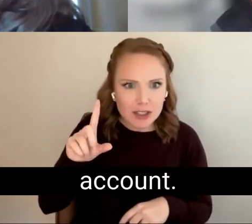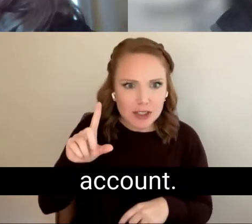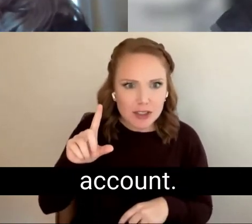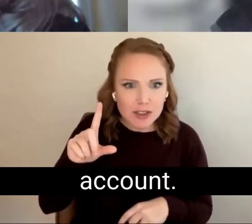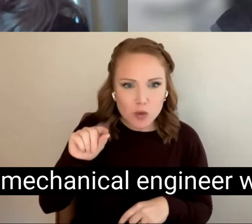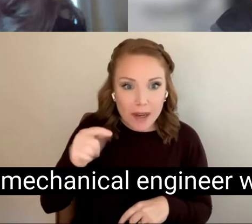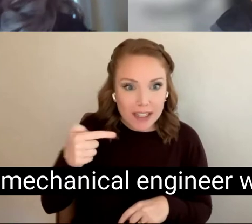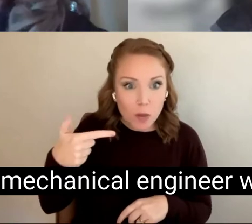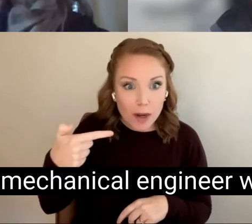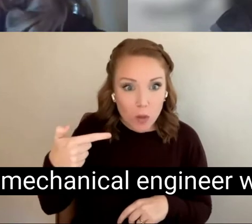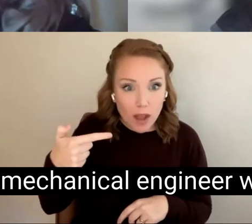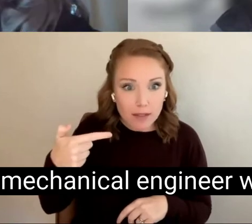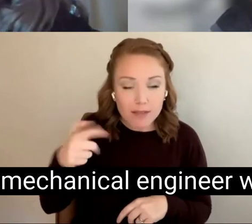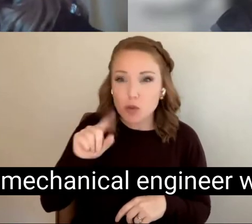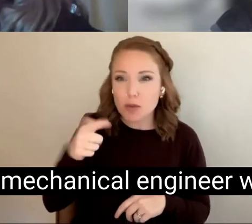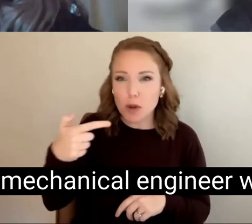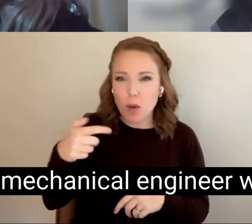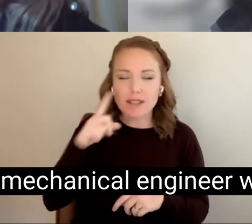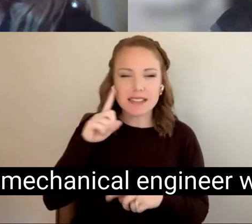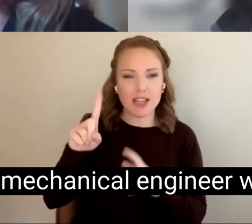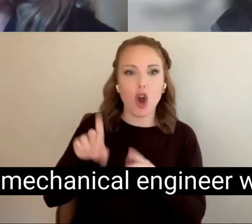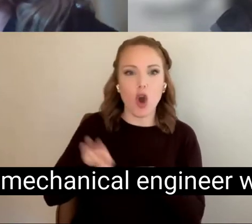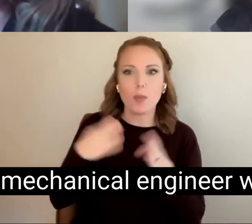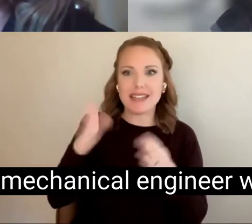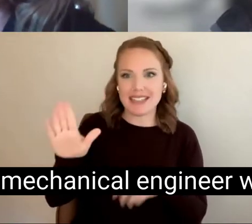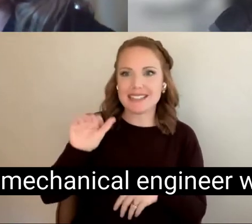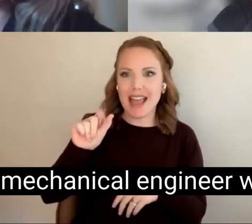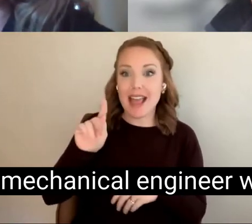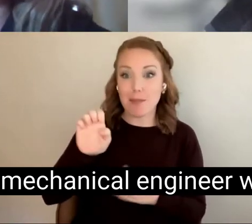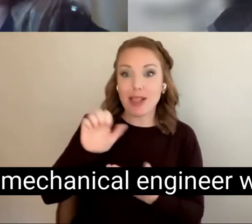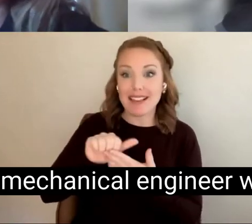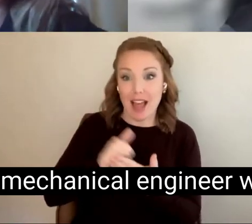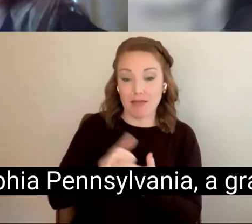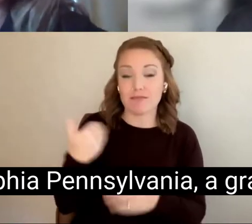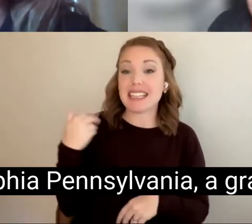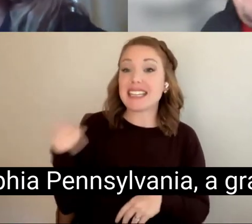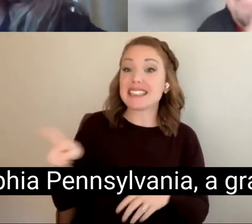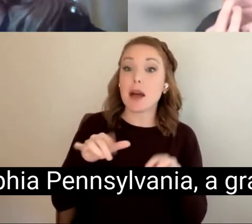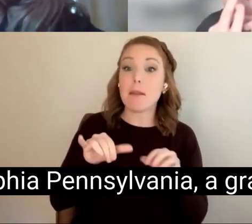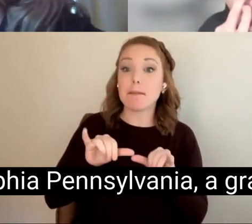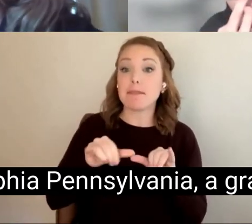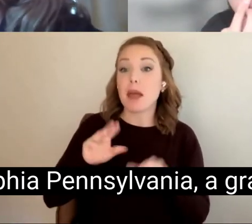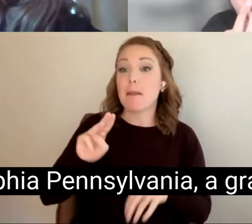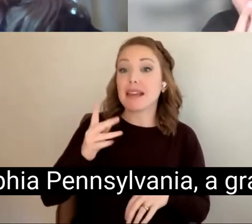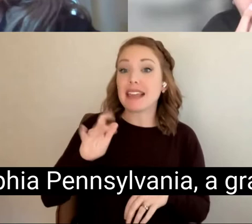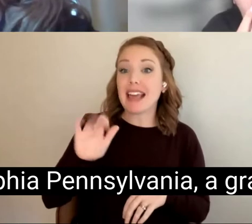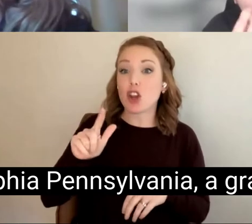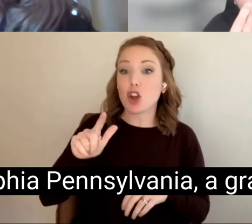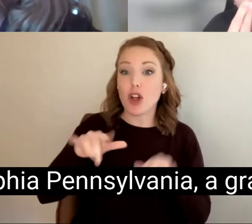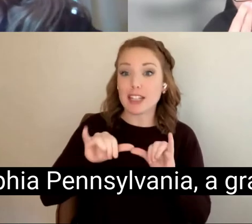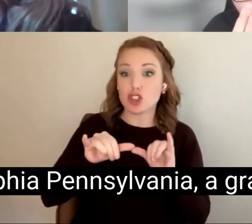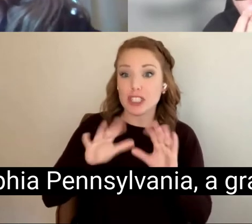account. So he is a mechanical engineer who lives in Philadelphia Pennsylvania, a graduate of